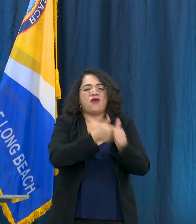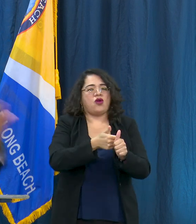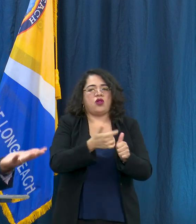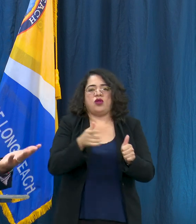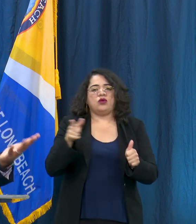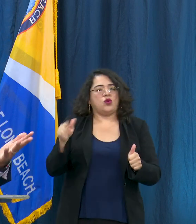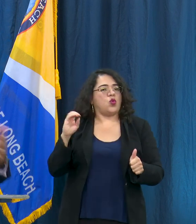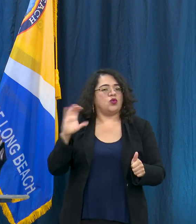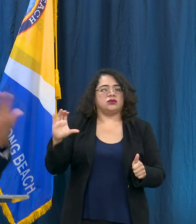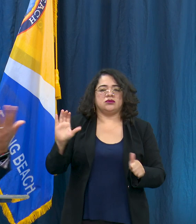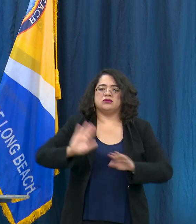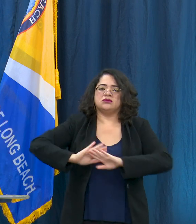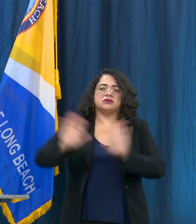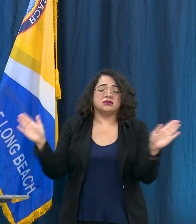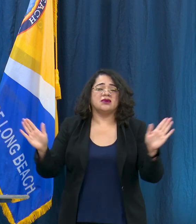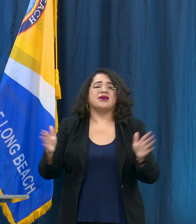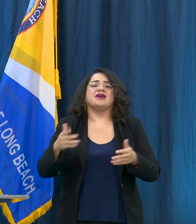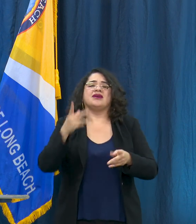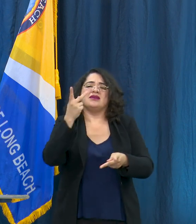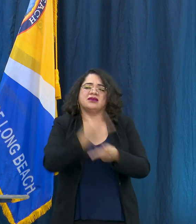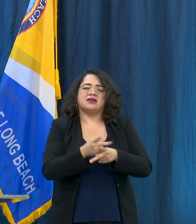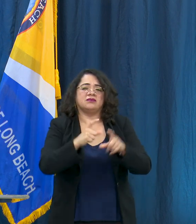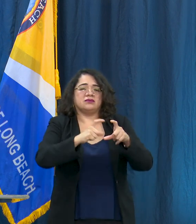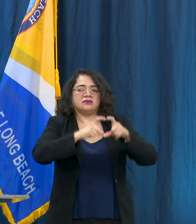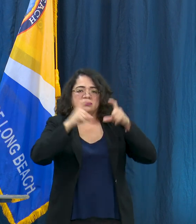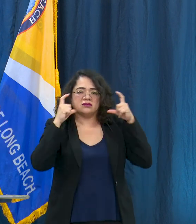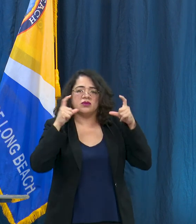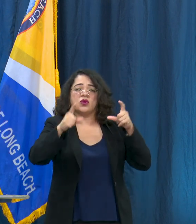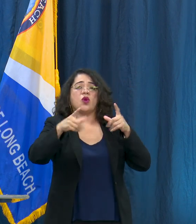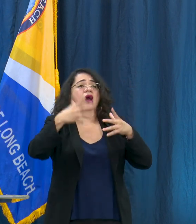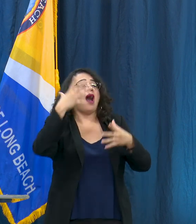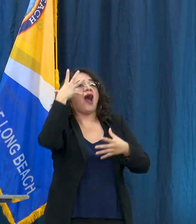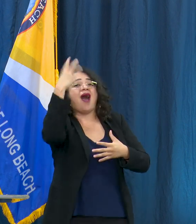out around people, you need to have one, and please it's also part of the health